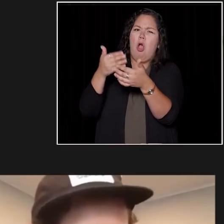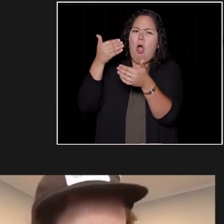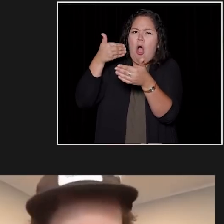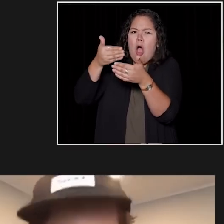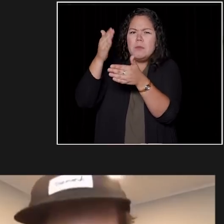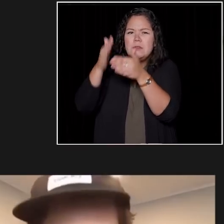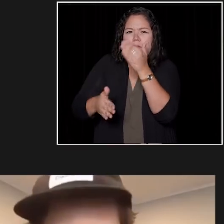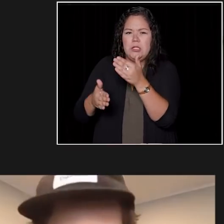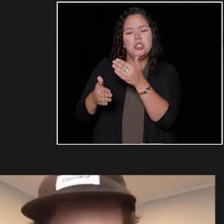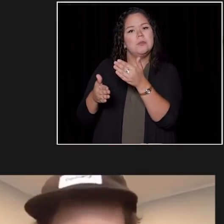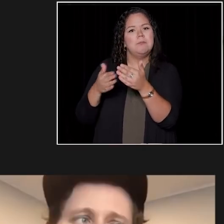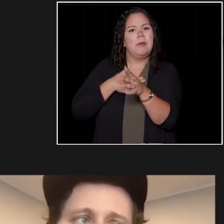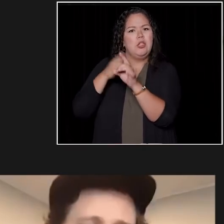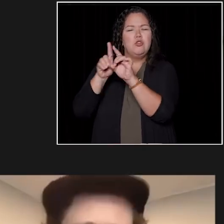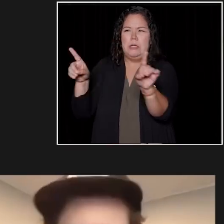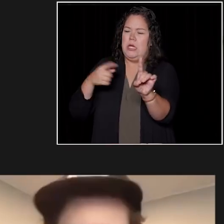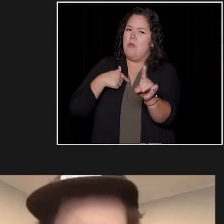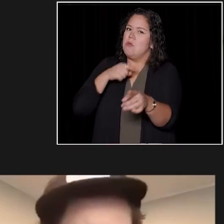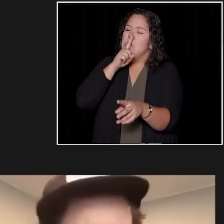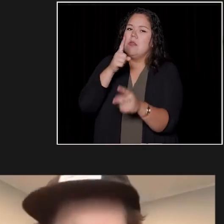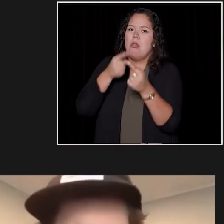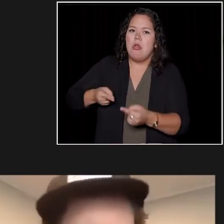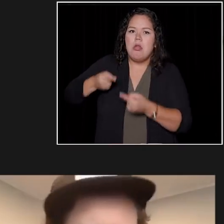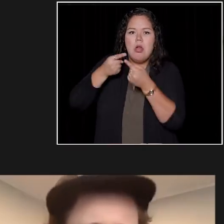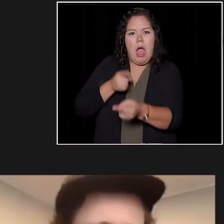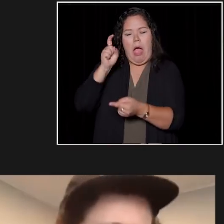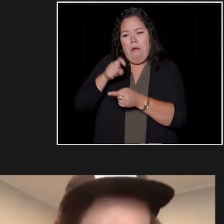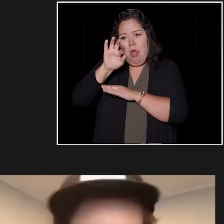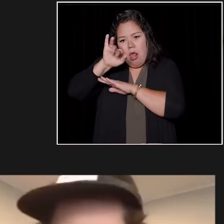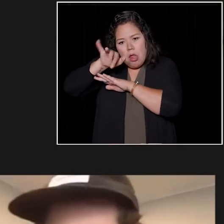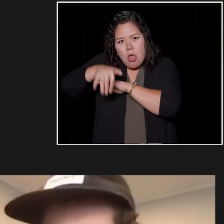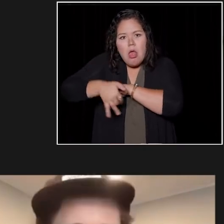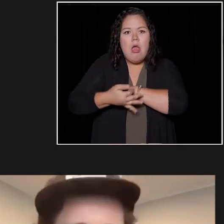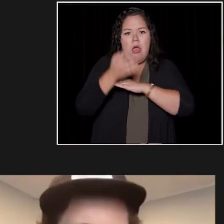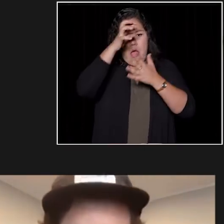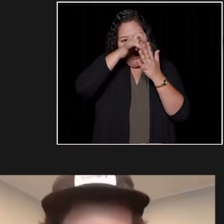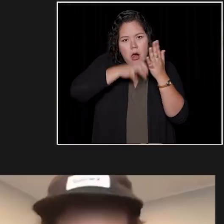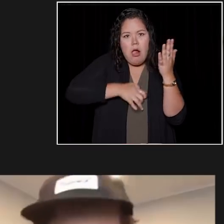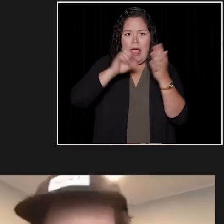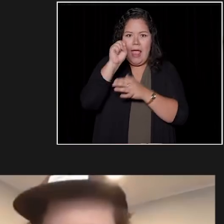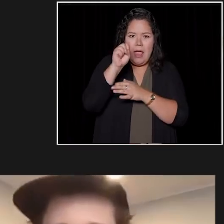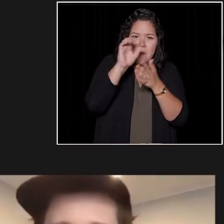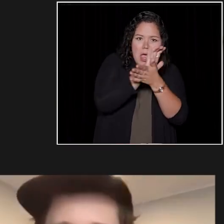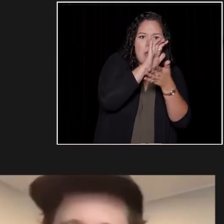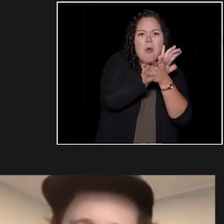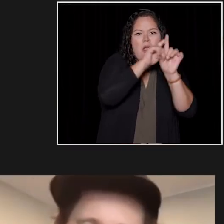where it was really hard. I was doing all nighters and I was writing essays and I had this epiphany that like